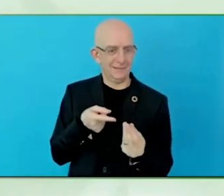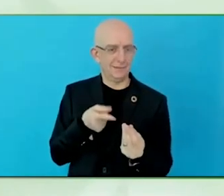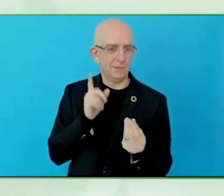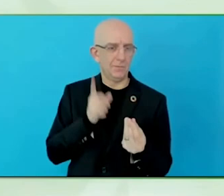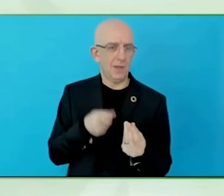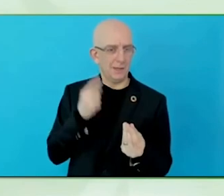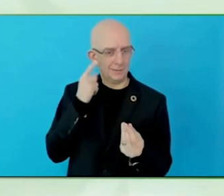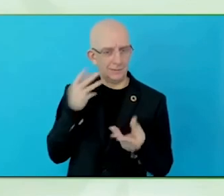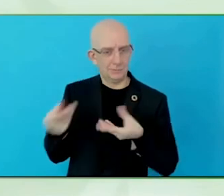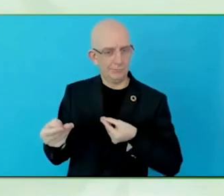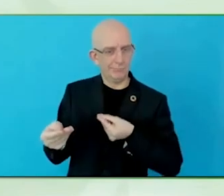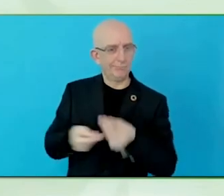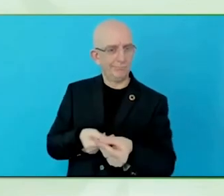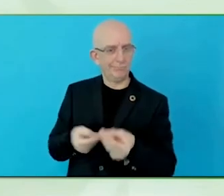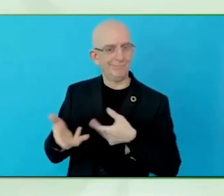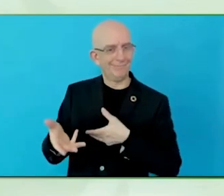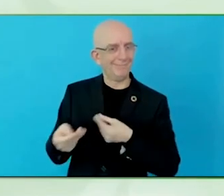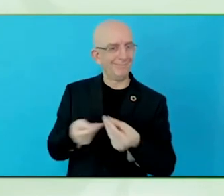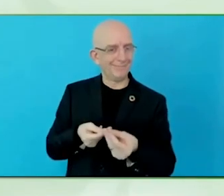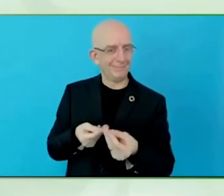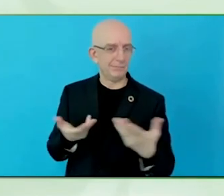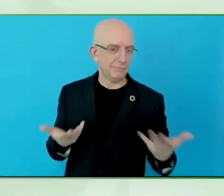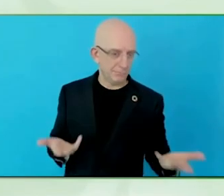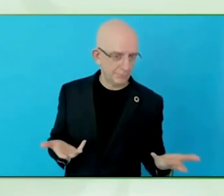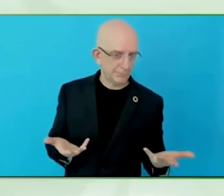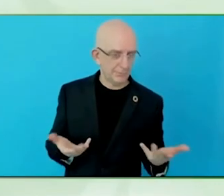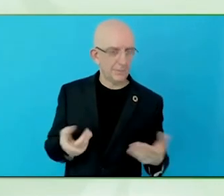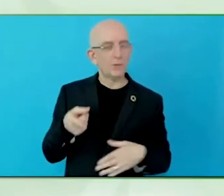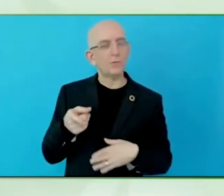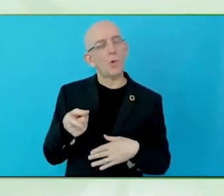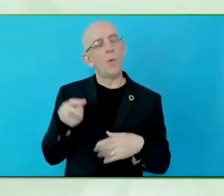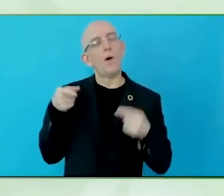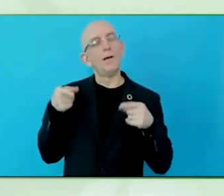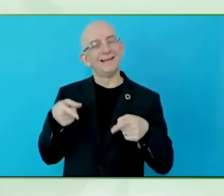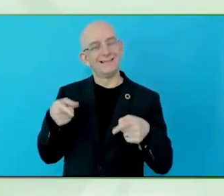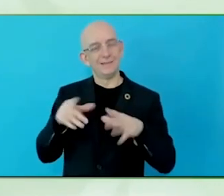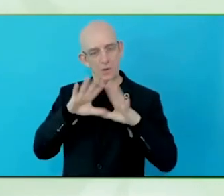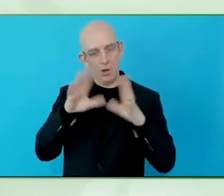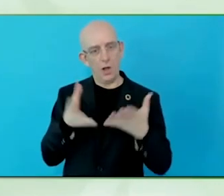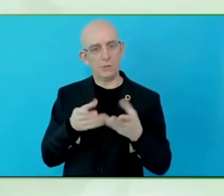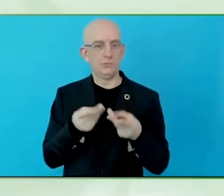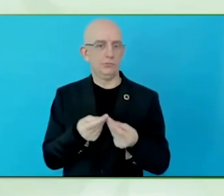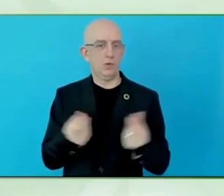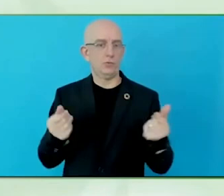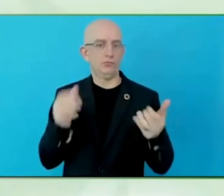We have just a few more minutes left, but I really want to hear what vision Planet Abled is.